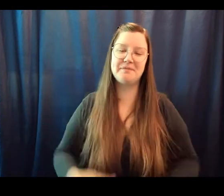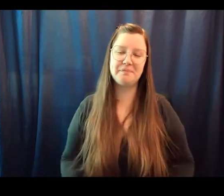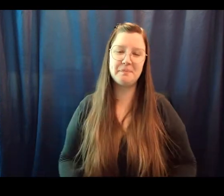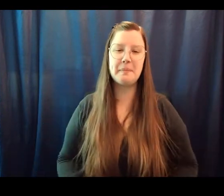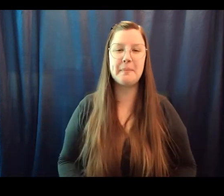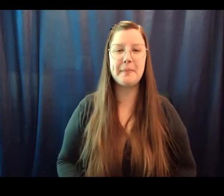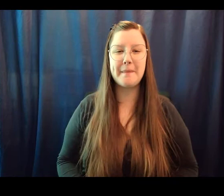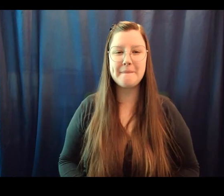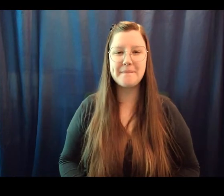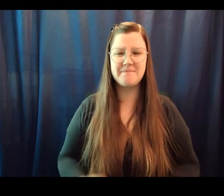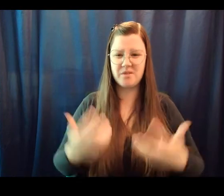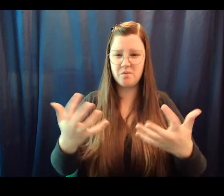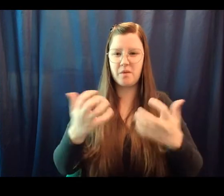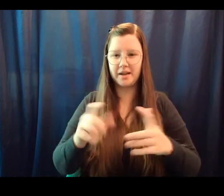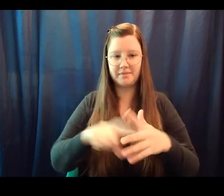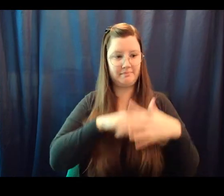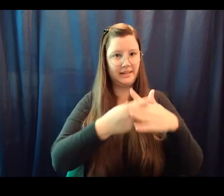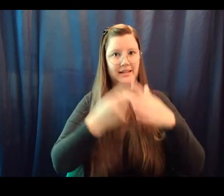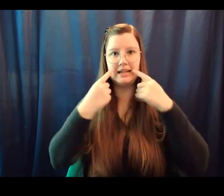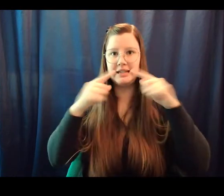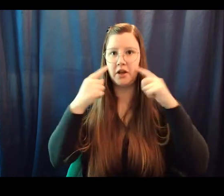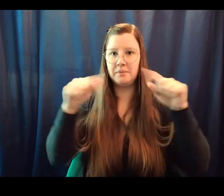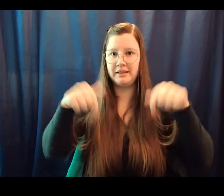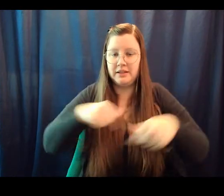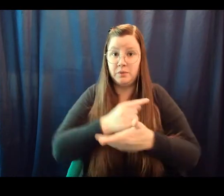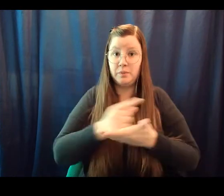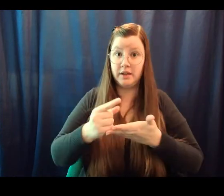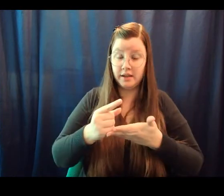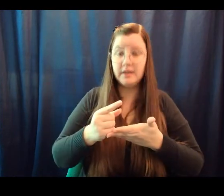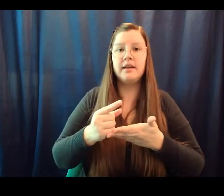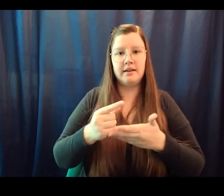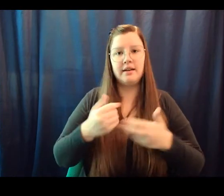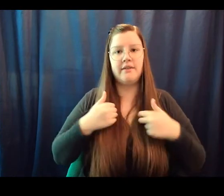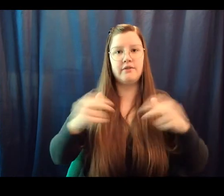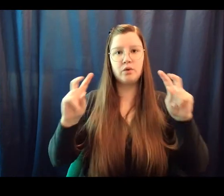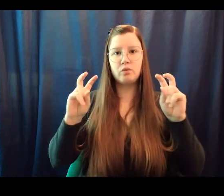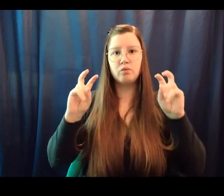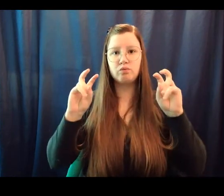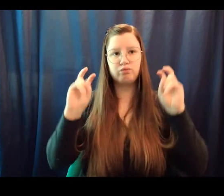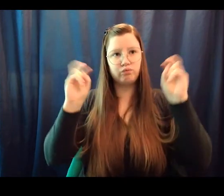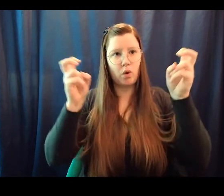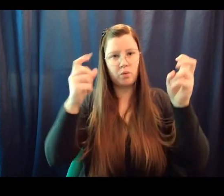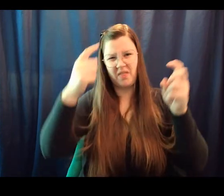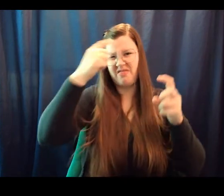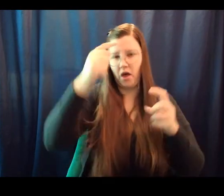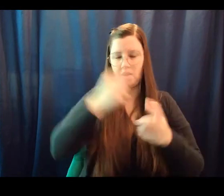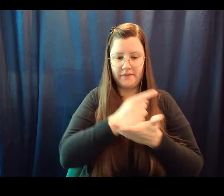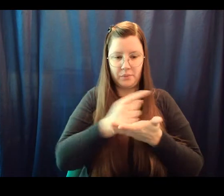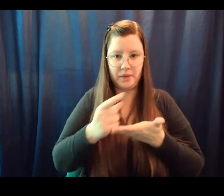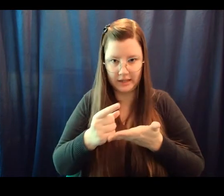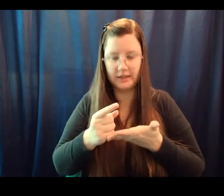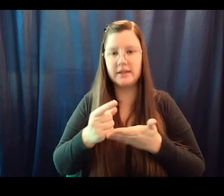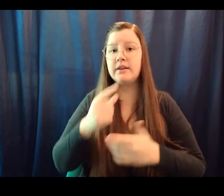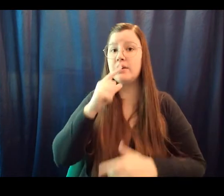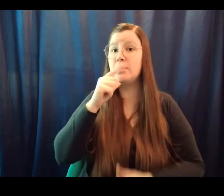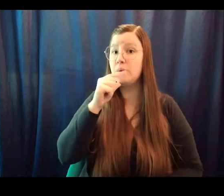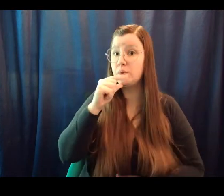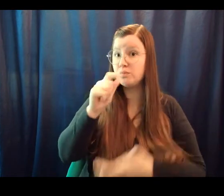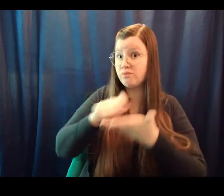We would like to begin announcements this week with this week’s thought of the week. This week it is brought to you by Maya Angelou.